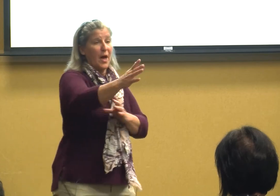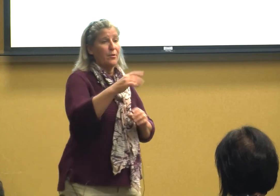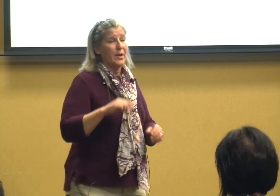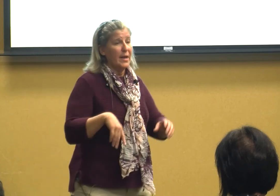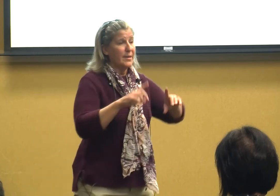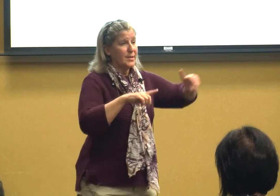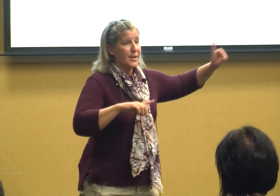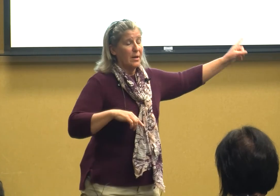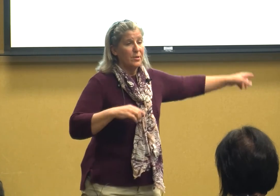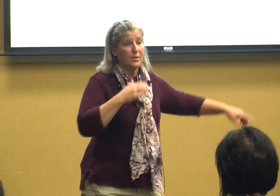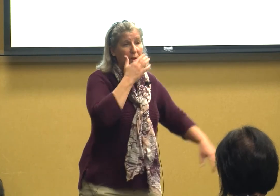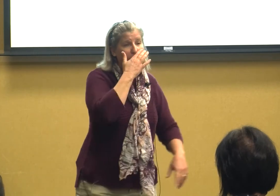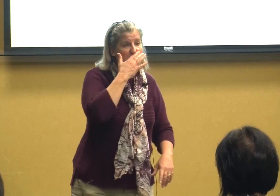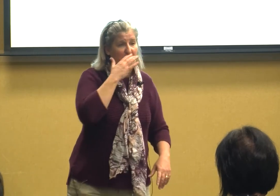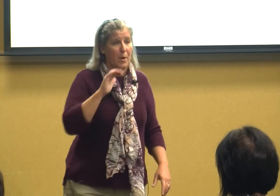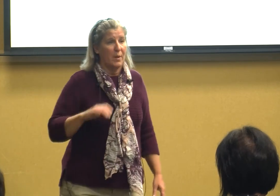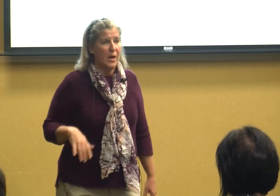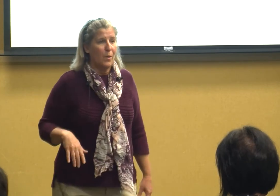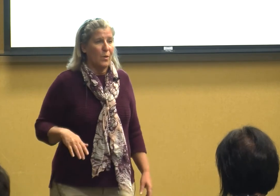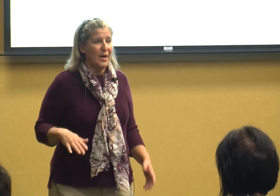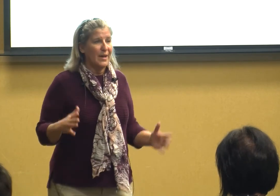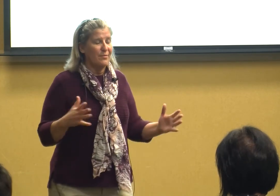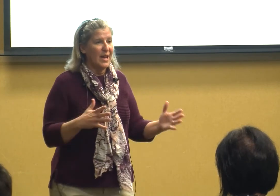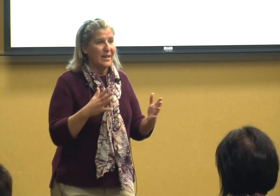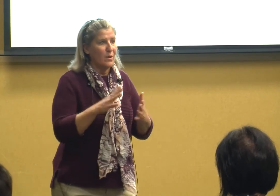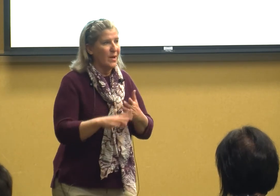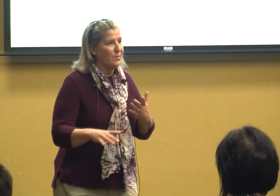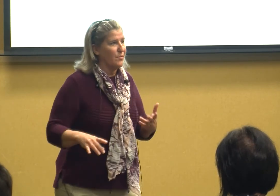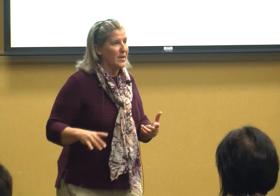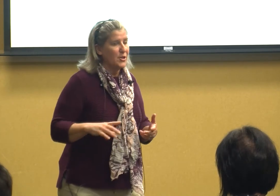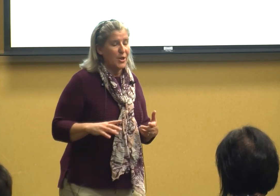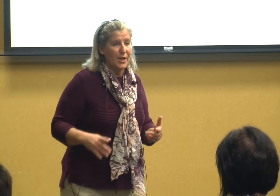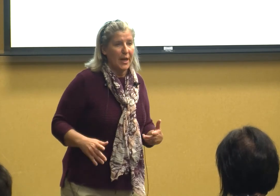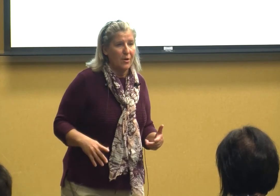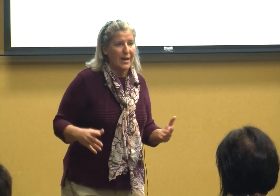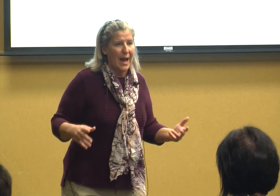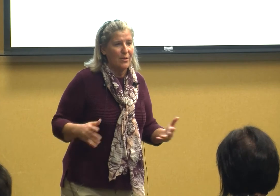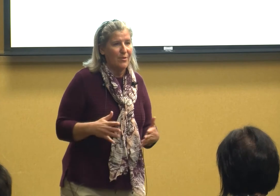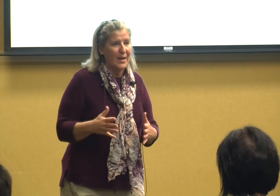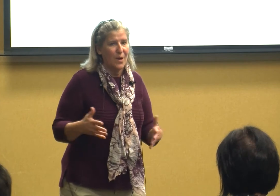kids to go to the lunchroom well if they don't have their vision and hearing how do they know